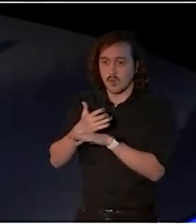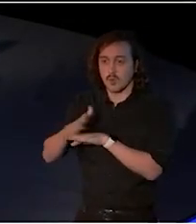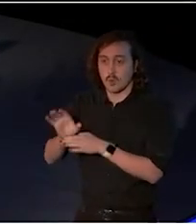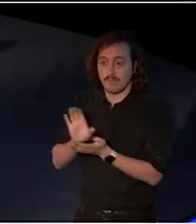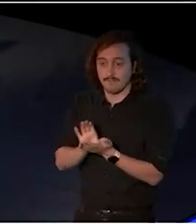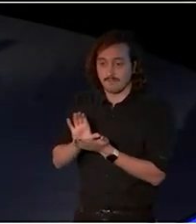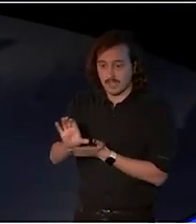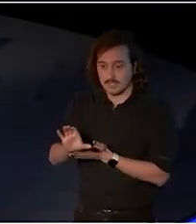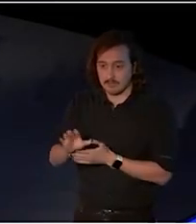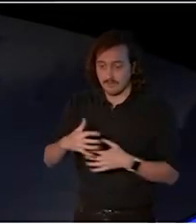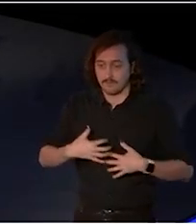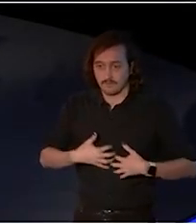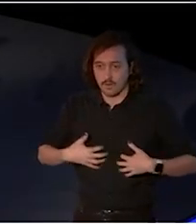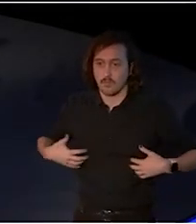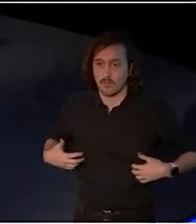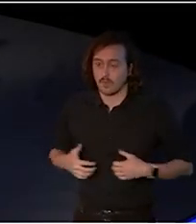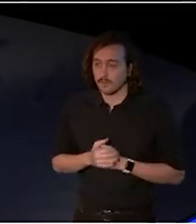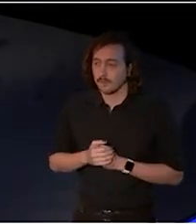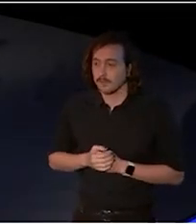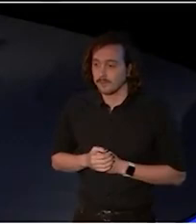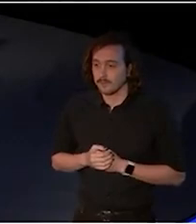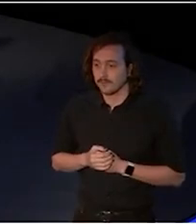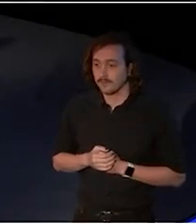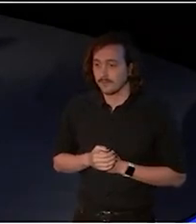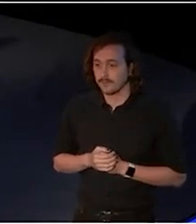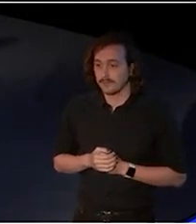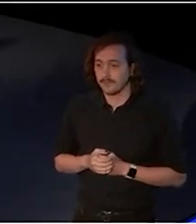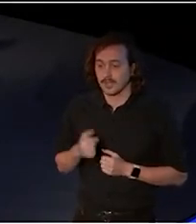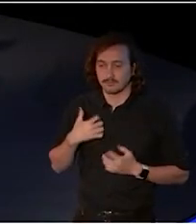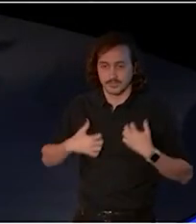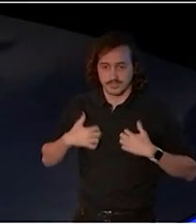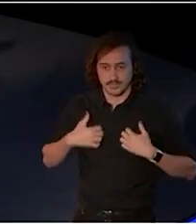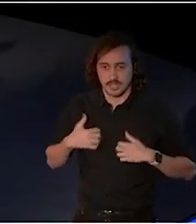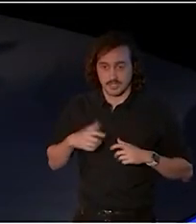I look forward to kicking off this important work soon,